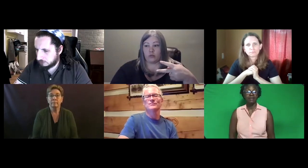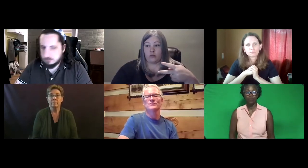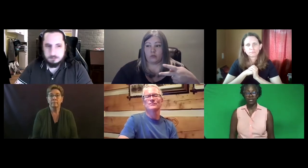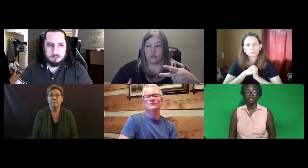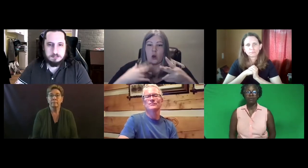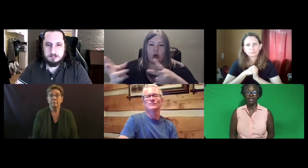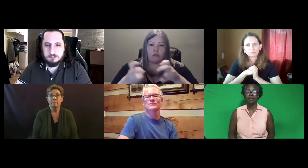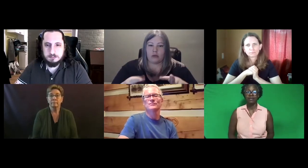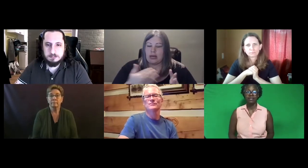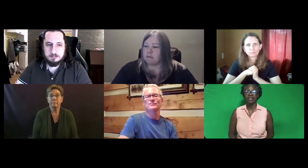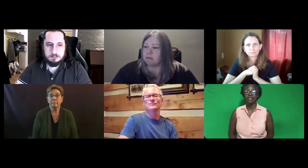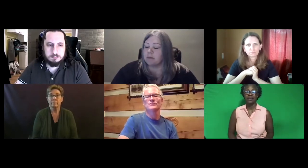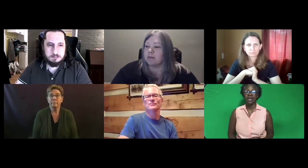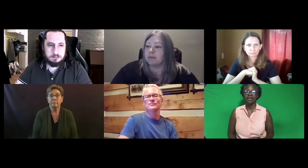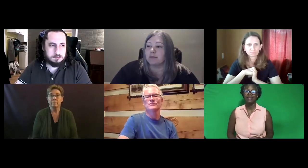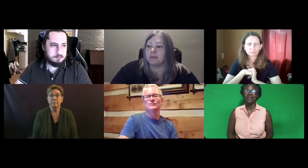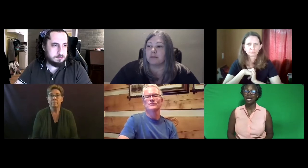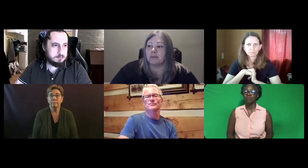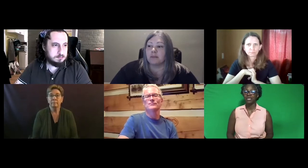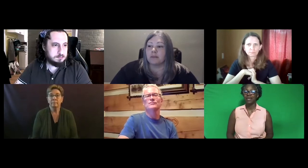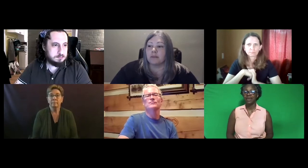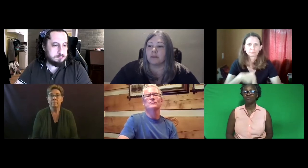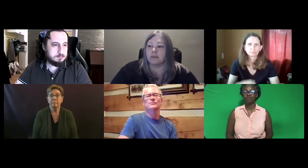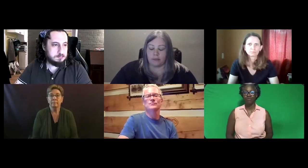way they recognize the EIPA currently?